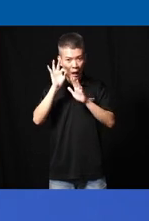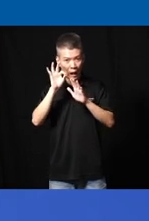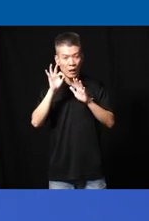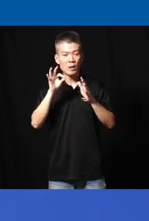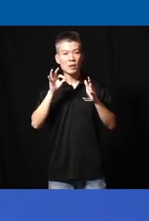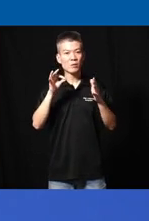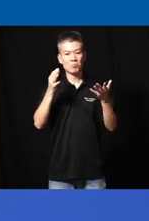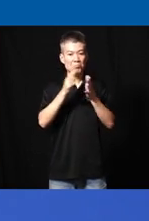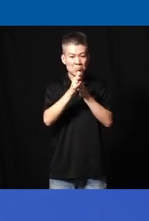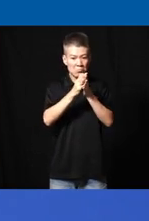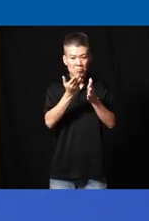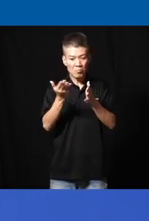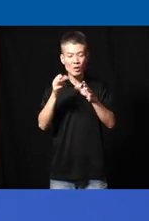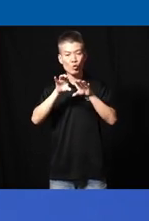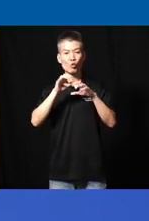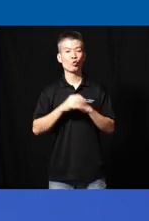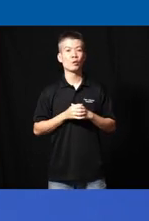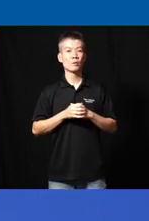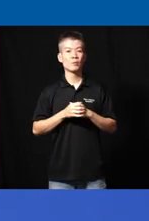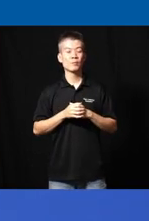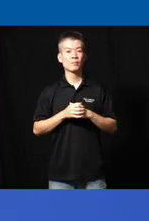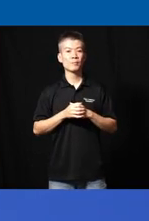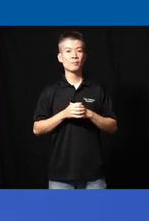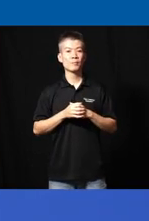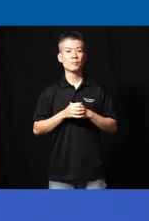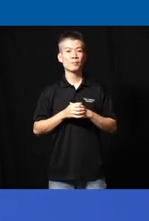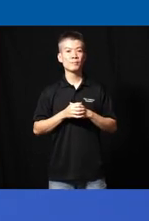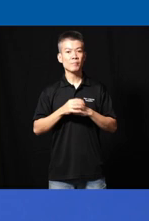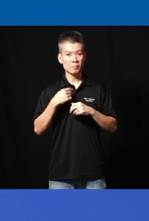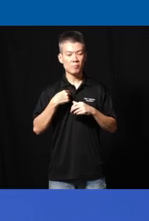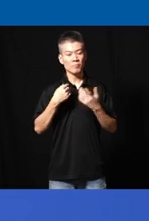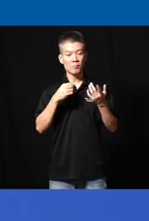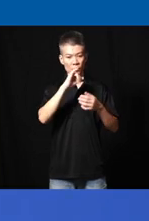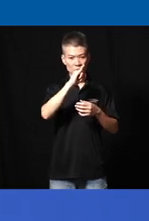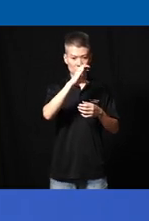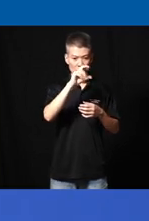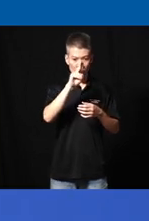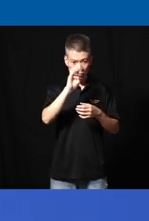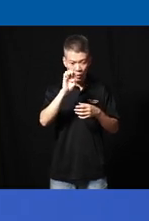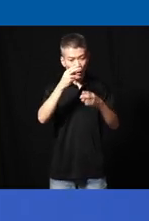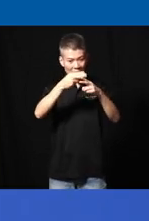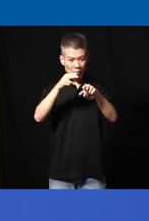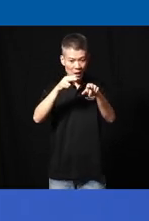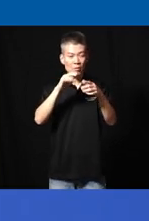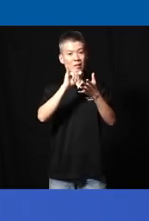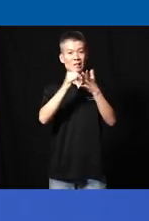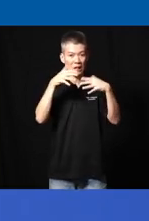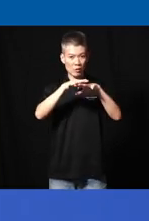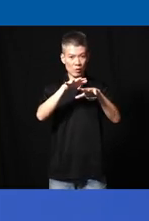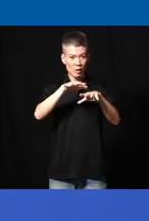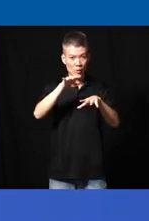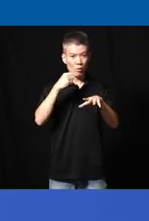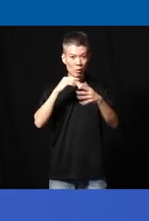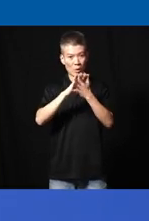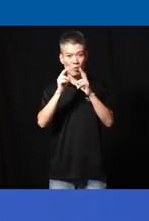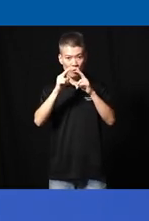uh uh uh interesting to do so uh IQ which we uh uh Nam them the immersive have become a very big